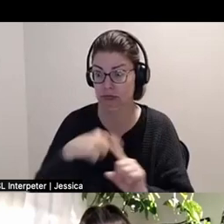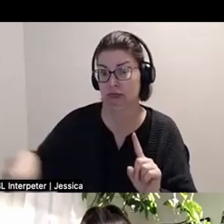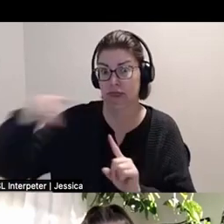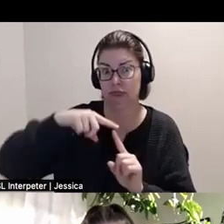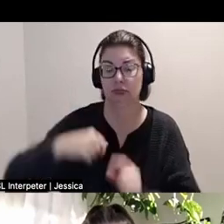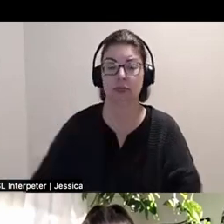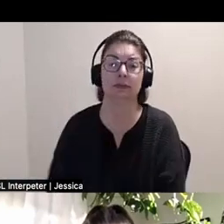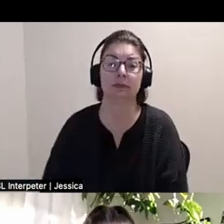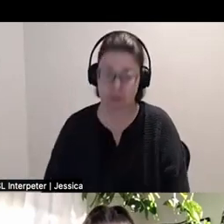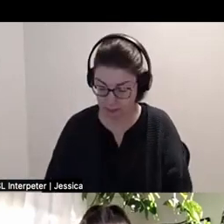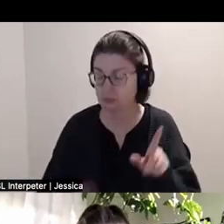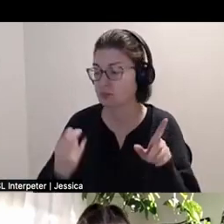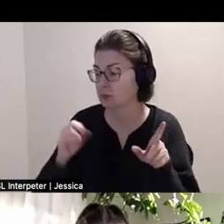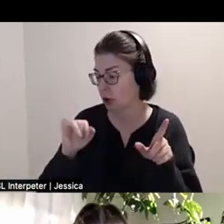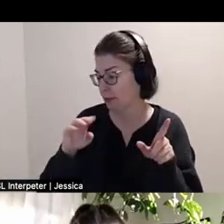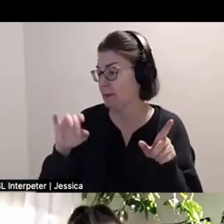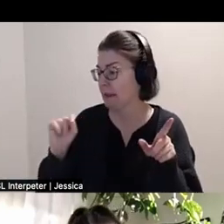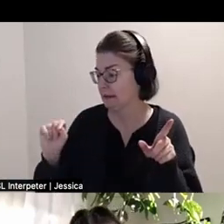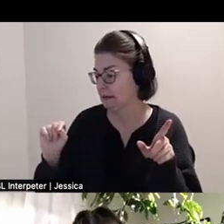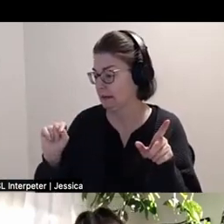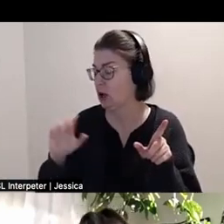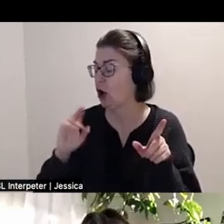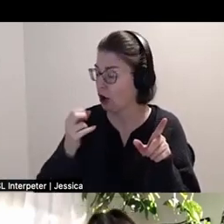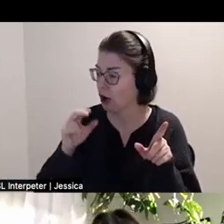Harmeet: Okay, cool. Yeah, I can do a quick intro.